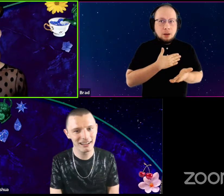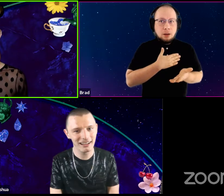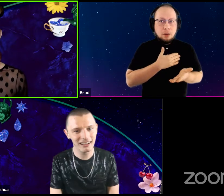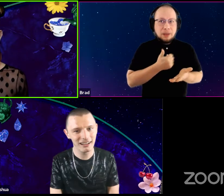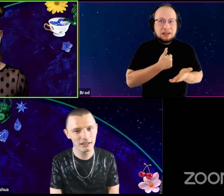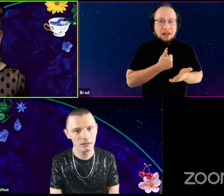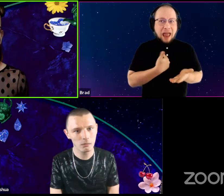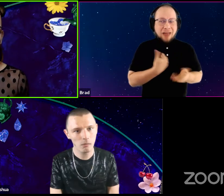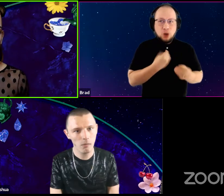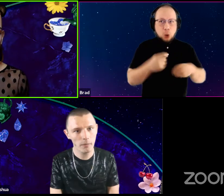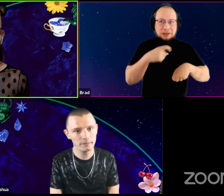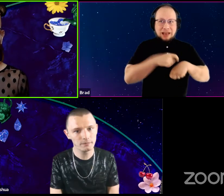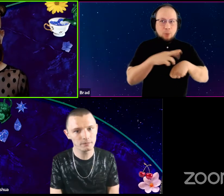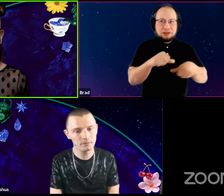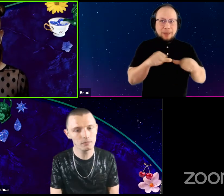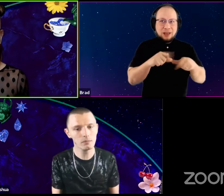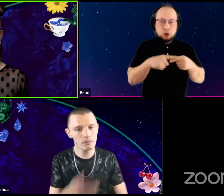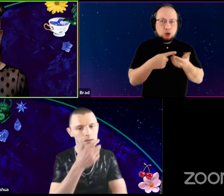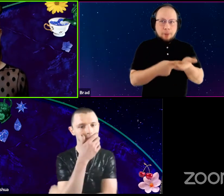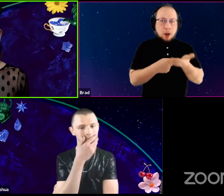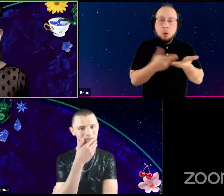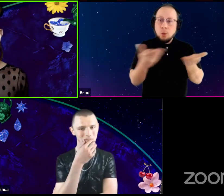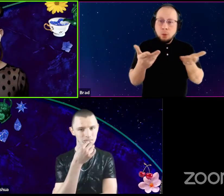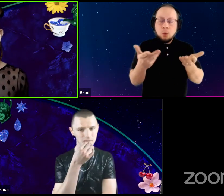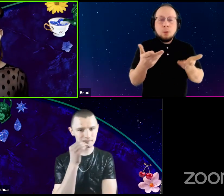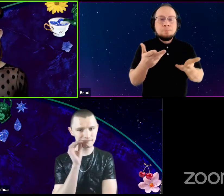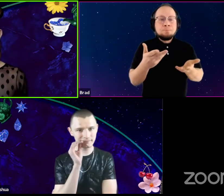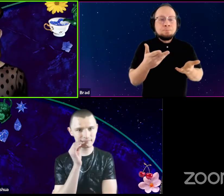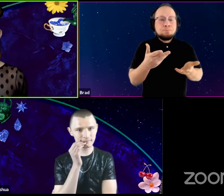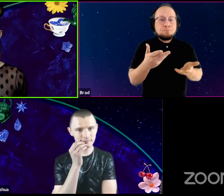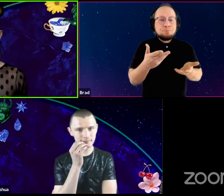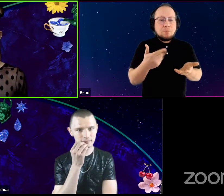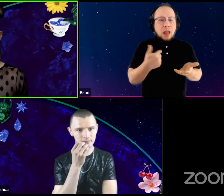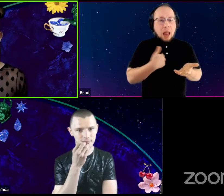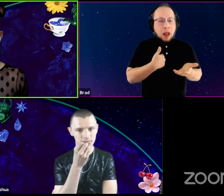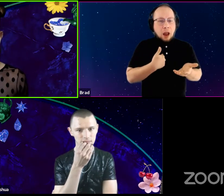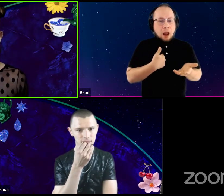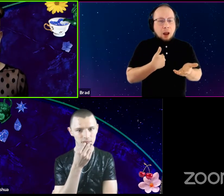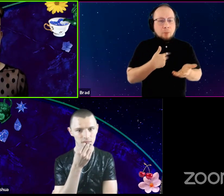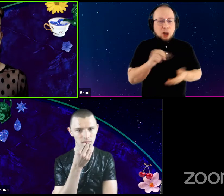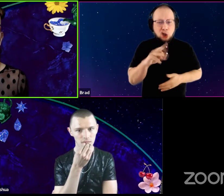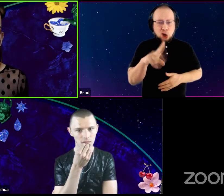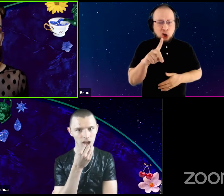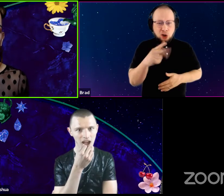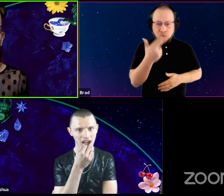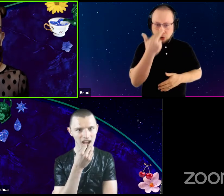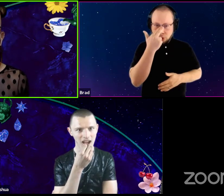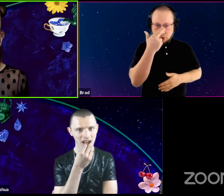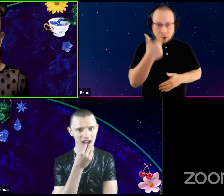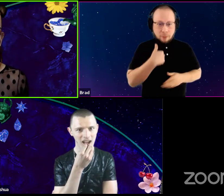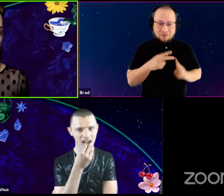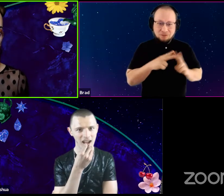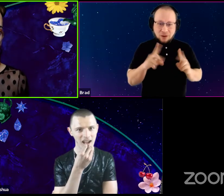and space to share a lot is that I'm a nerd. I'm very dorky.